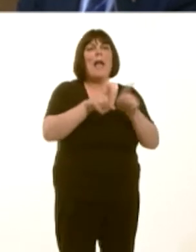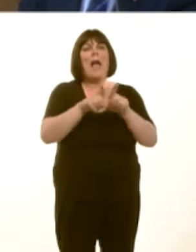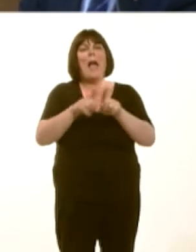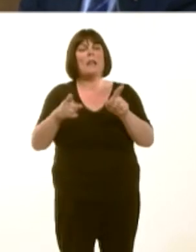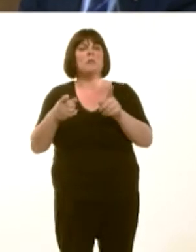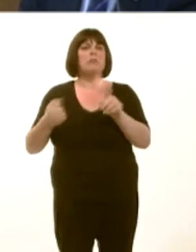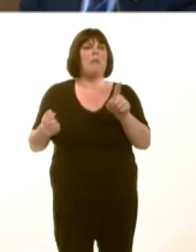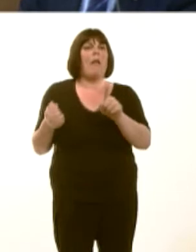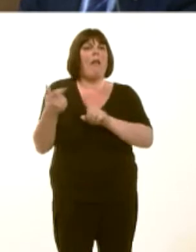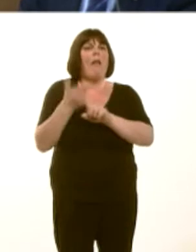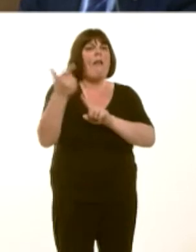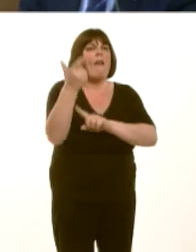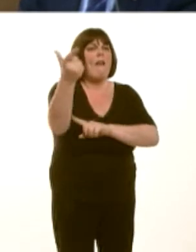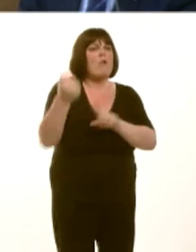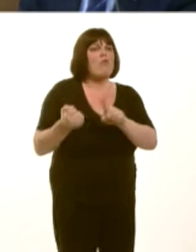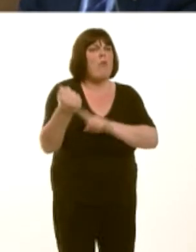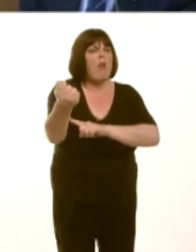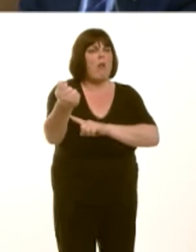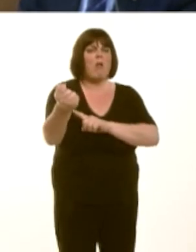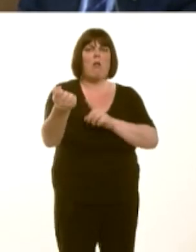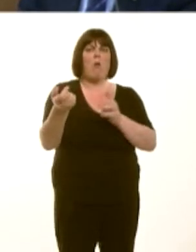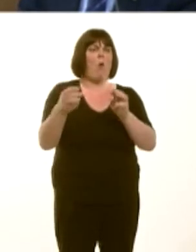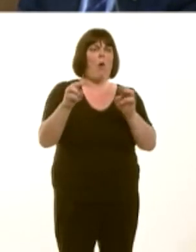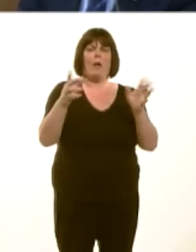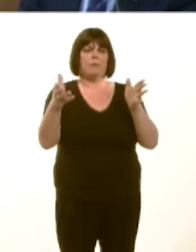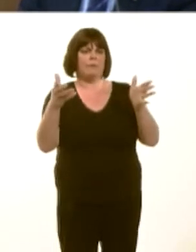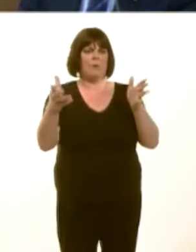These are important decisions in terms of achieving value for money, better speeds,